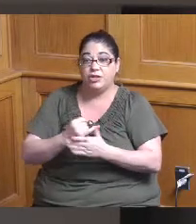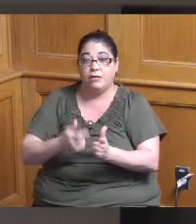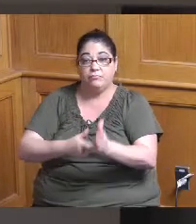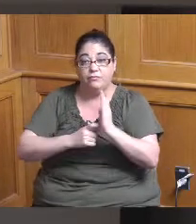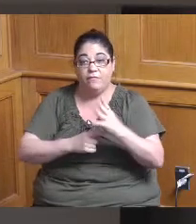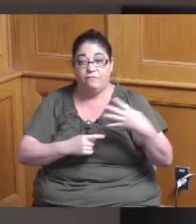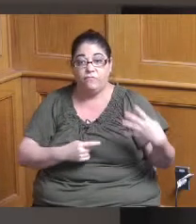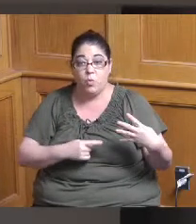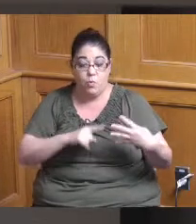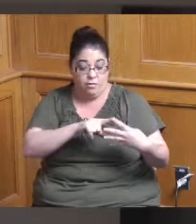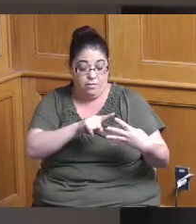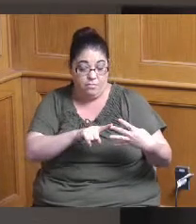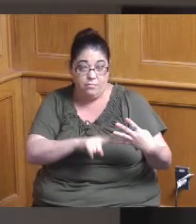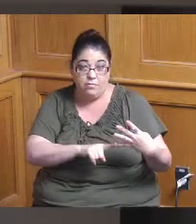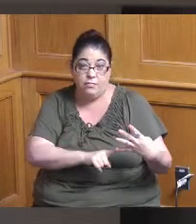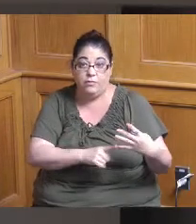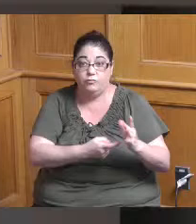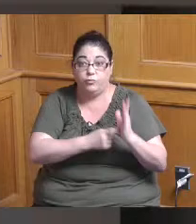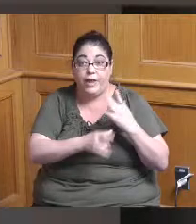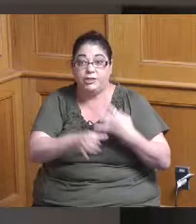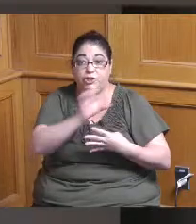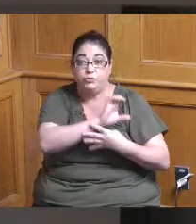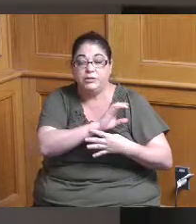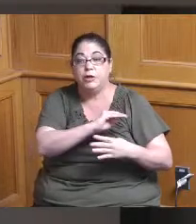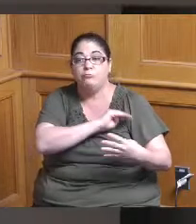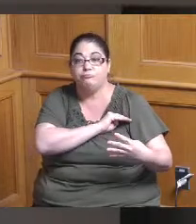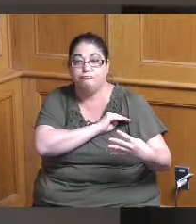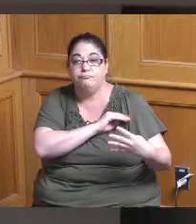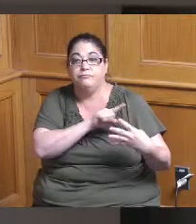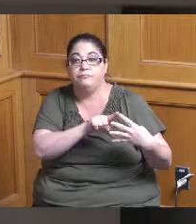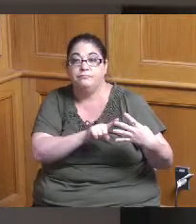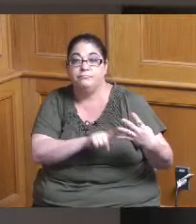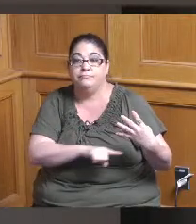the the best that I mentioned earlier happy to answer any initial